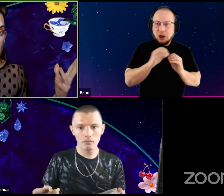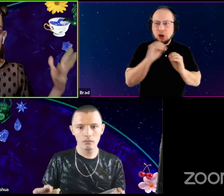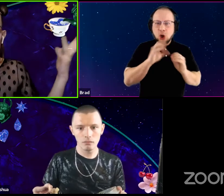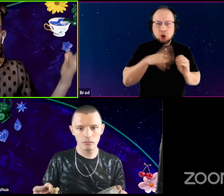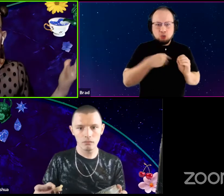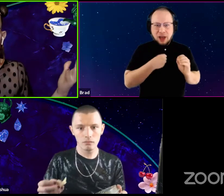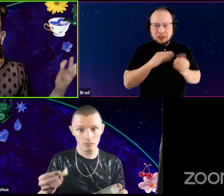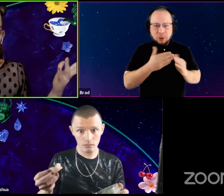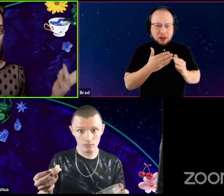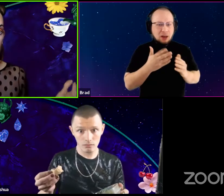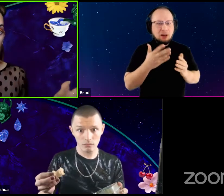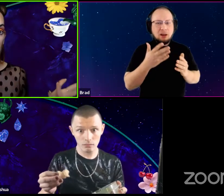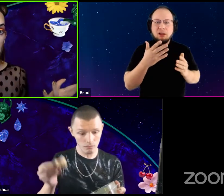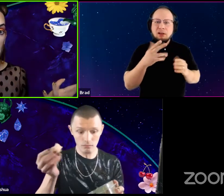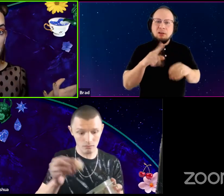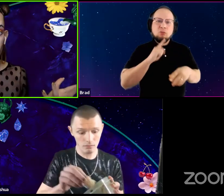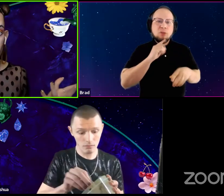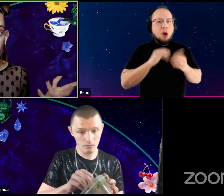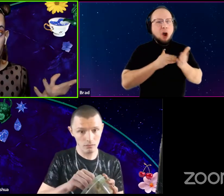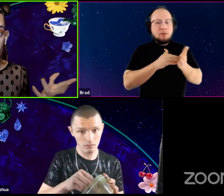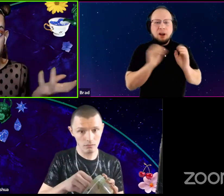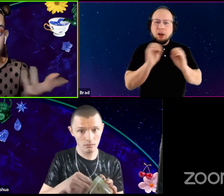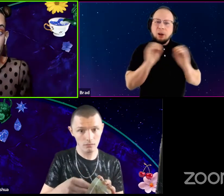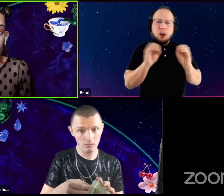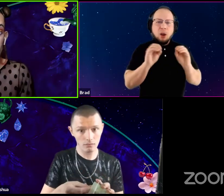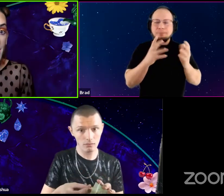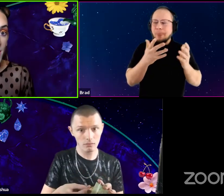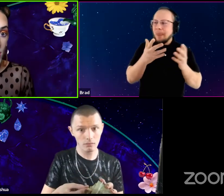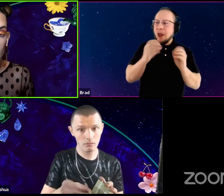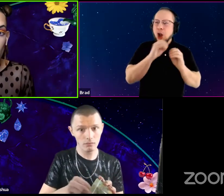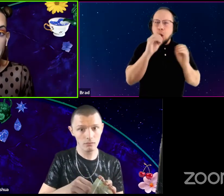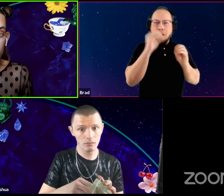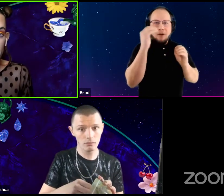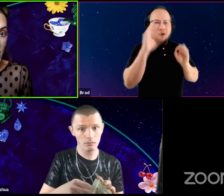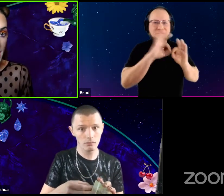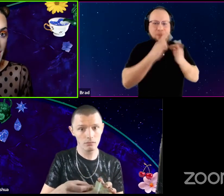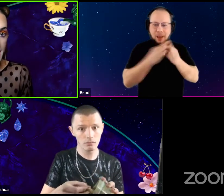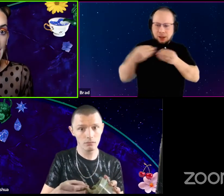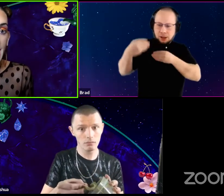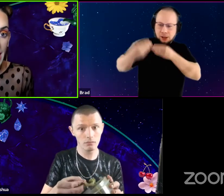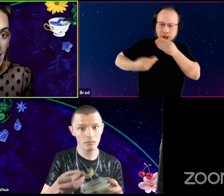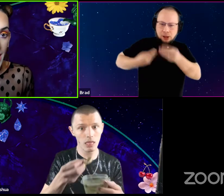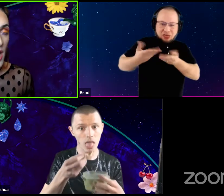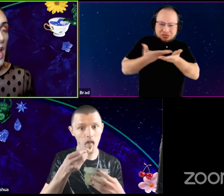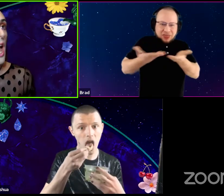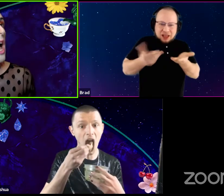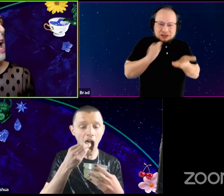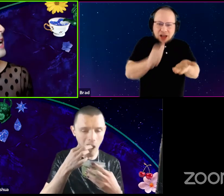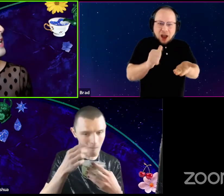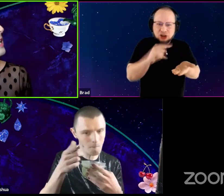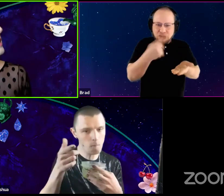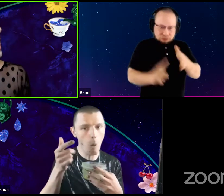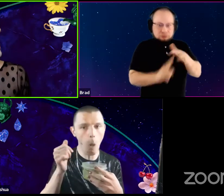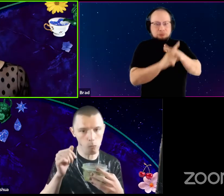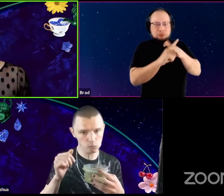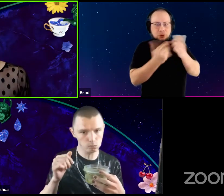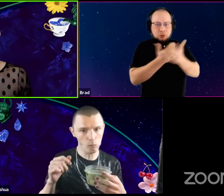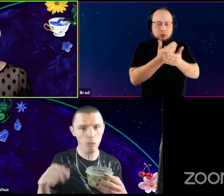Certainly like very often, no ah, it's not a familial hereditary thing. And I didn't know that statistic